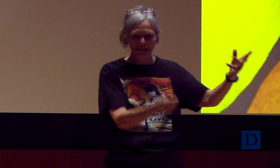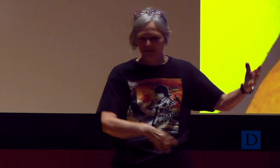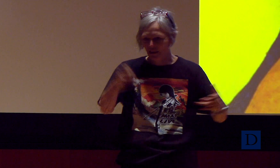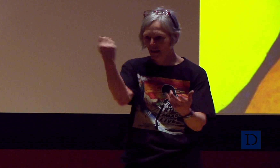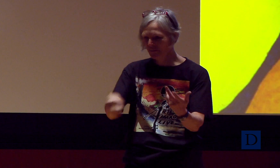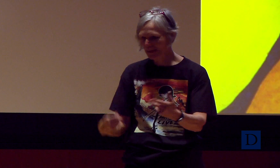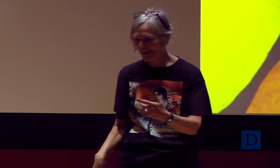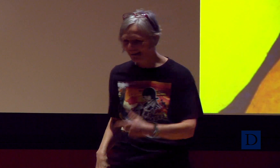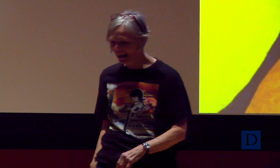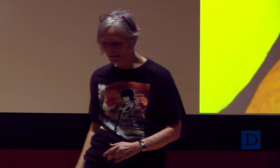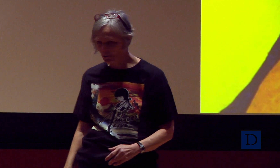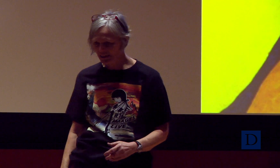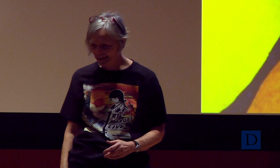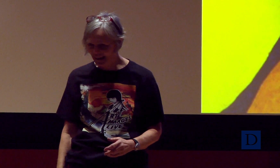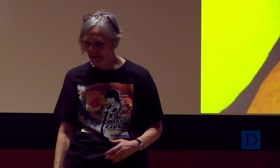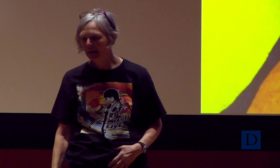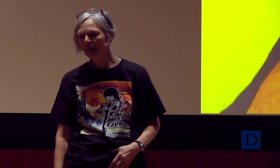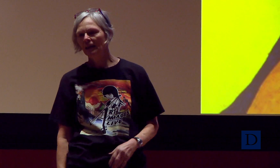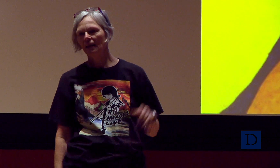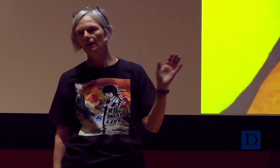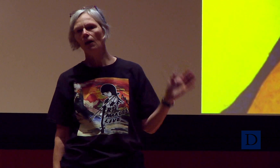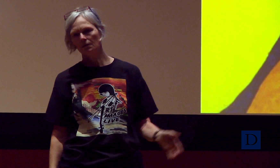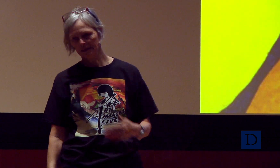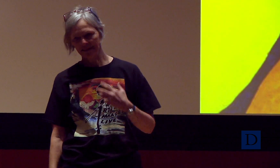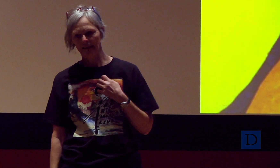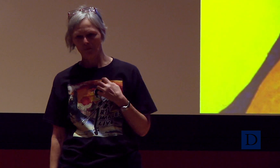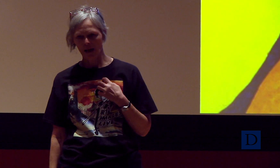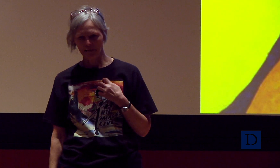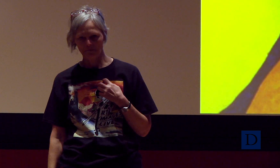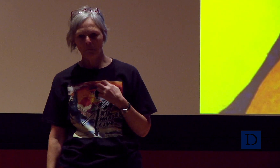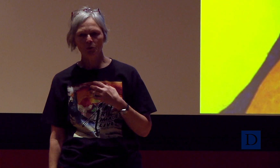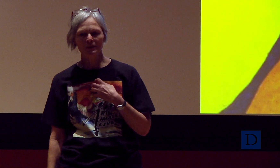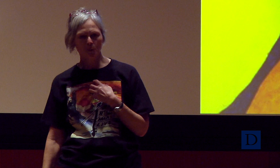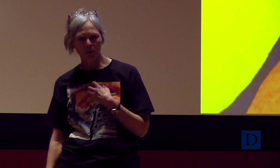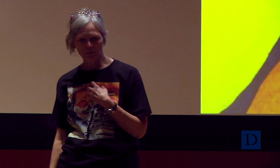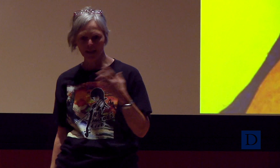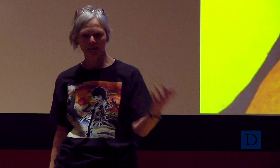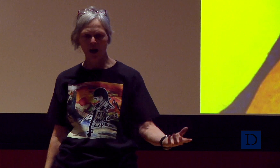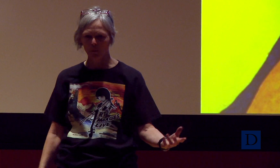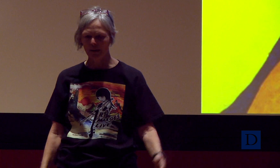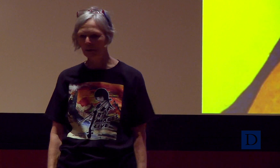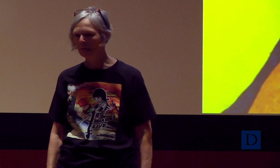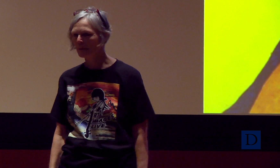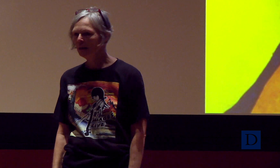Trying to figure out how to put it down. And I called this son of mine, who’s still with me and not with me,